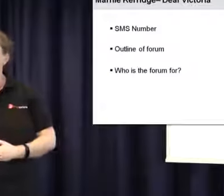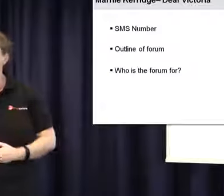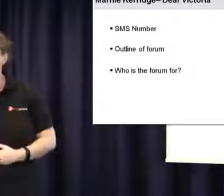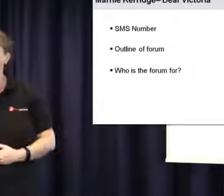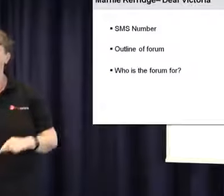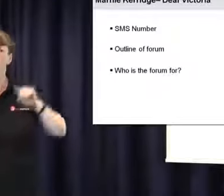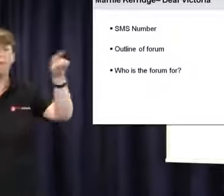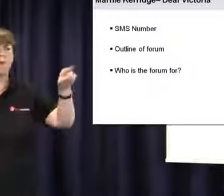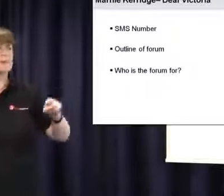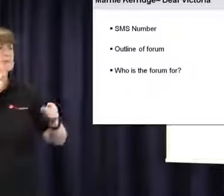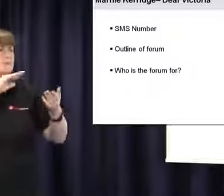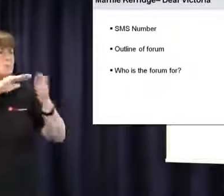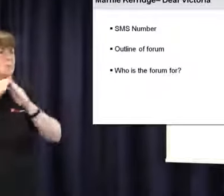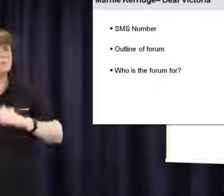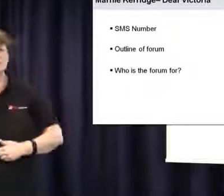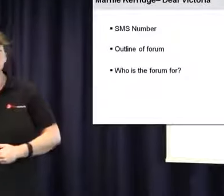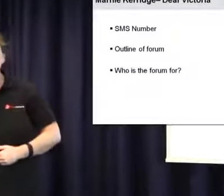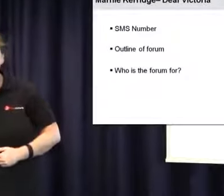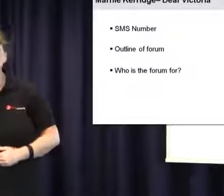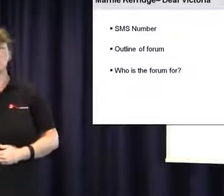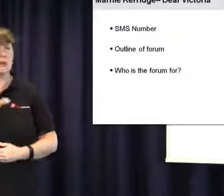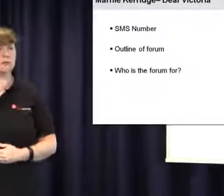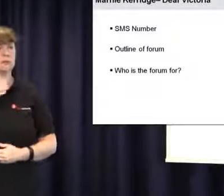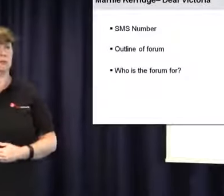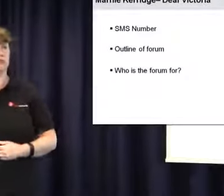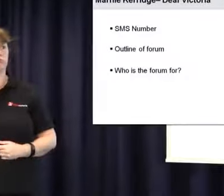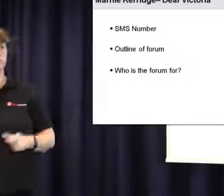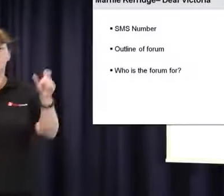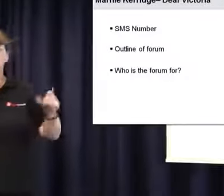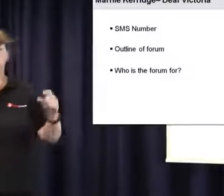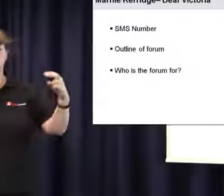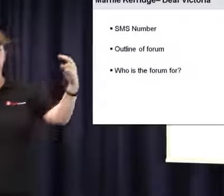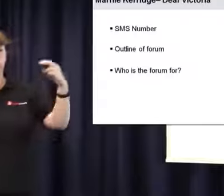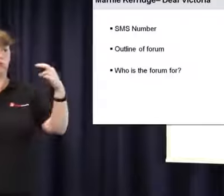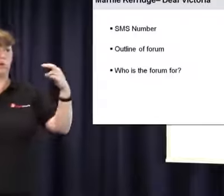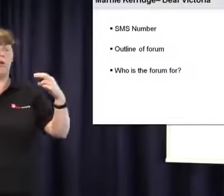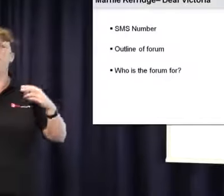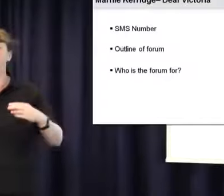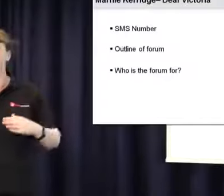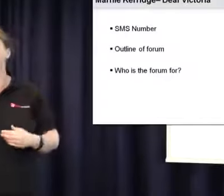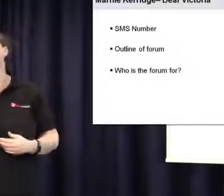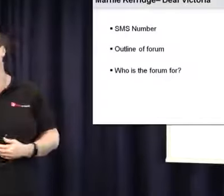the pertinent issues to do with access, what is happening out there with education. We